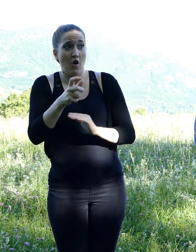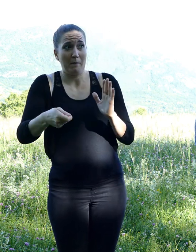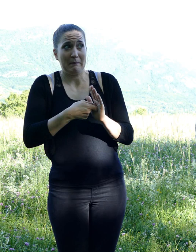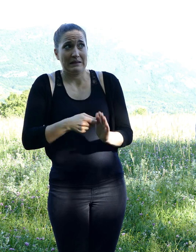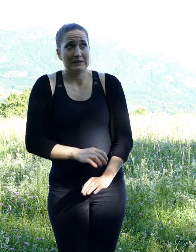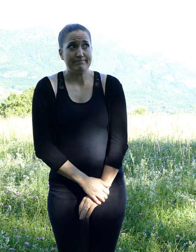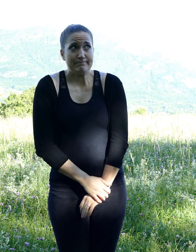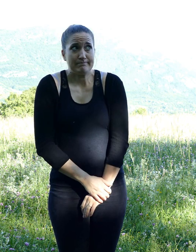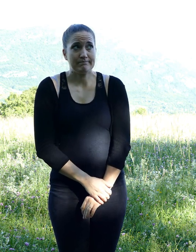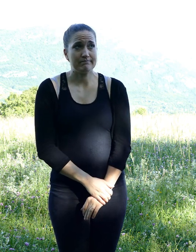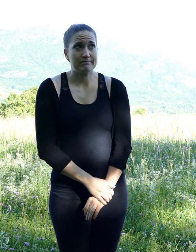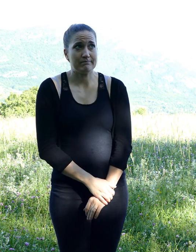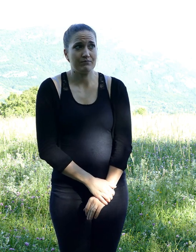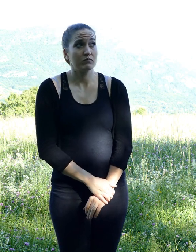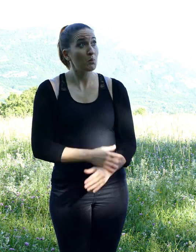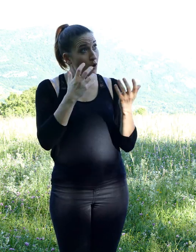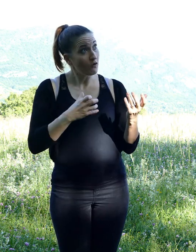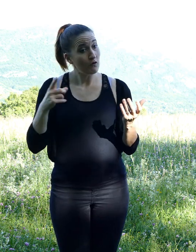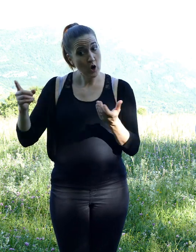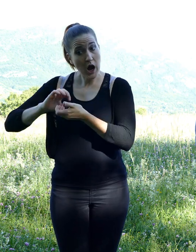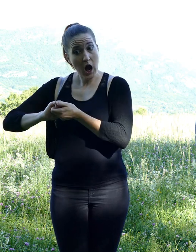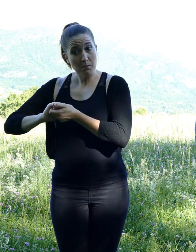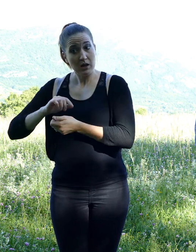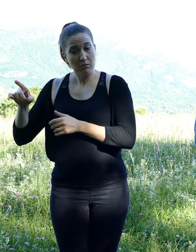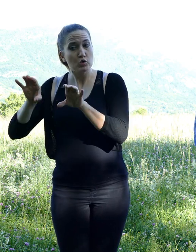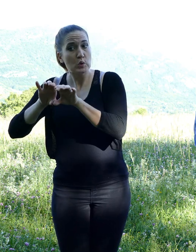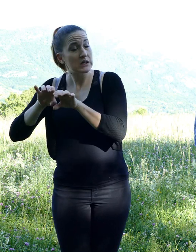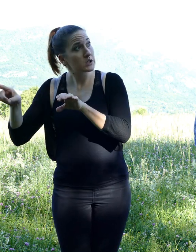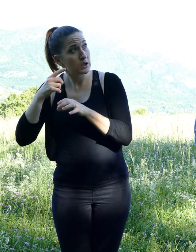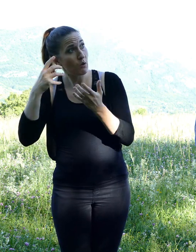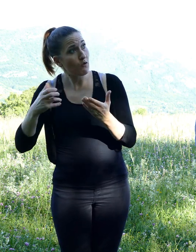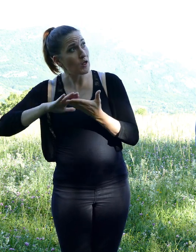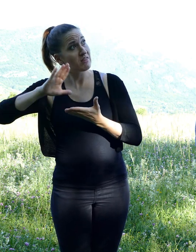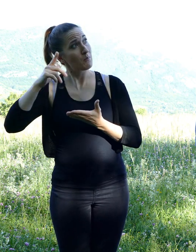Mimi proposed to also interrogate the rabbit to prove her honesty. But it wasn't needed;